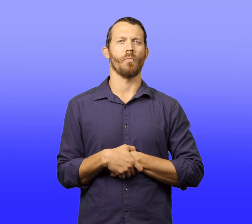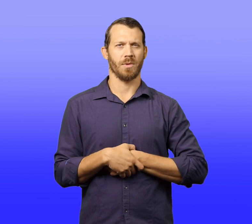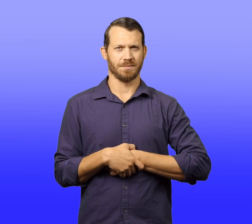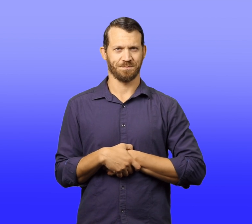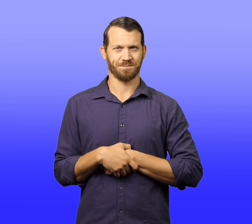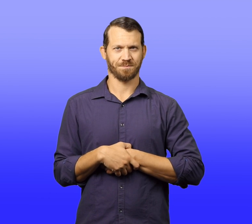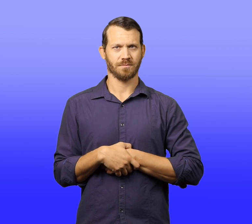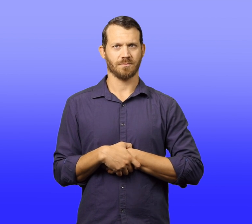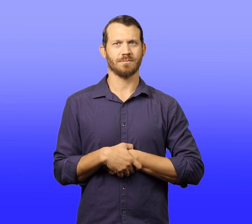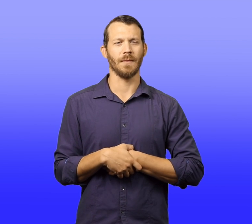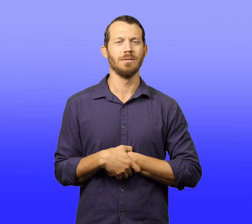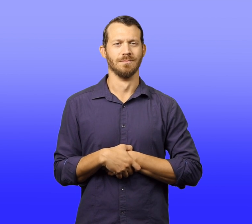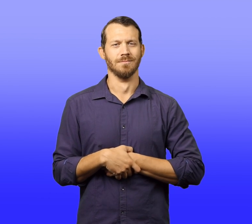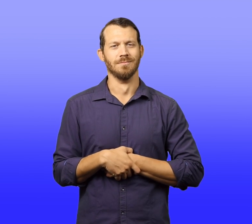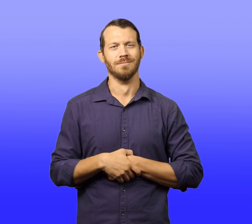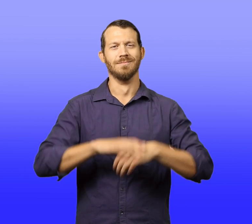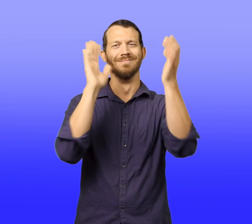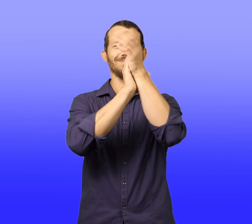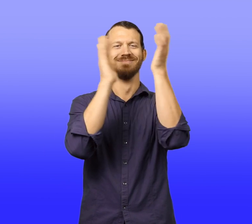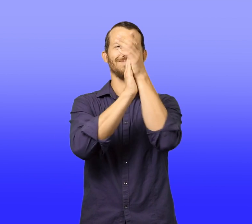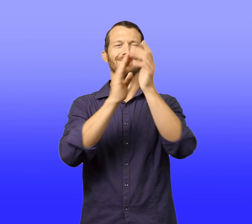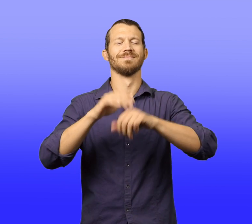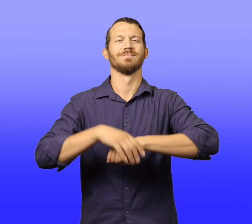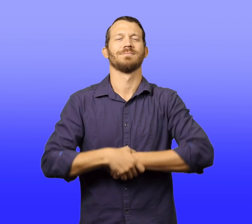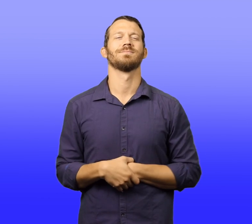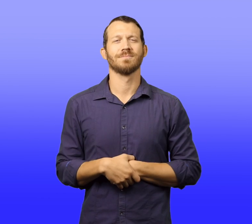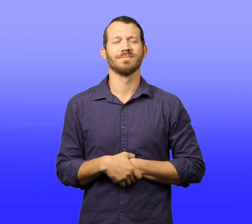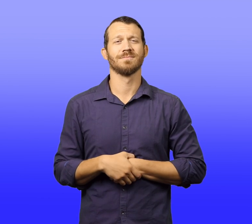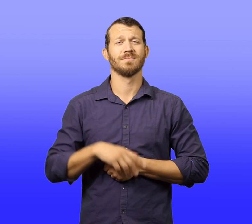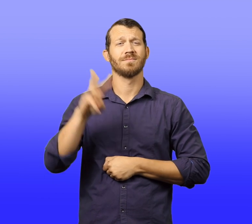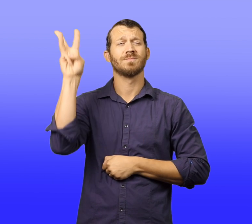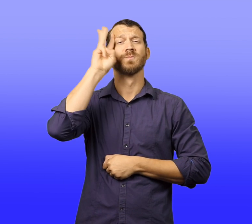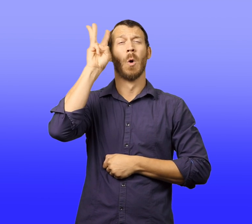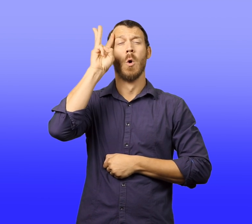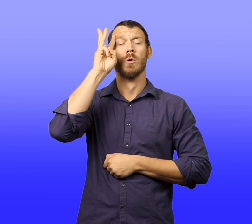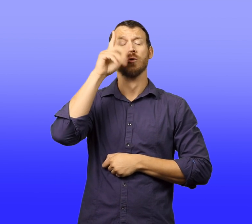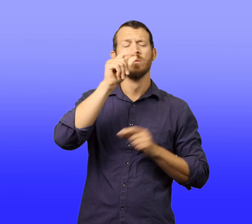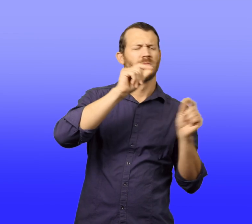Walter woke up in the middle of a huge dump.